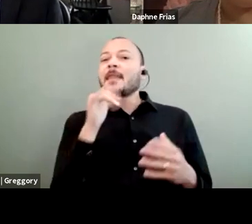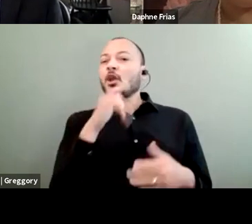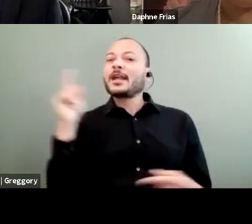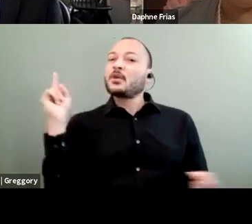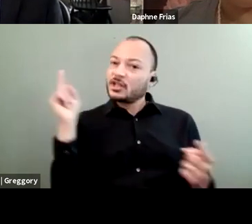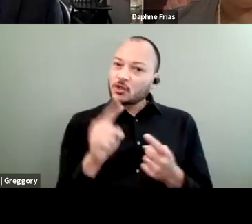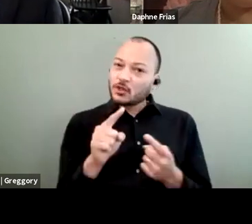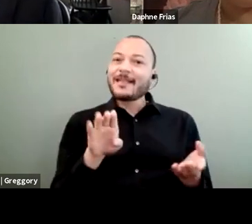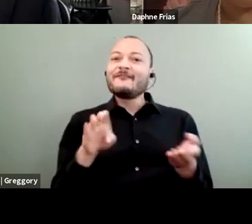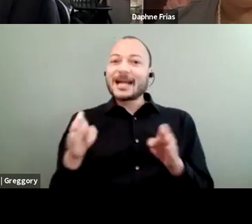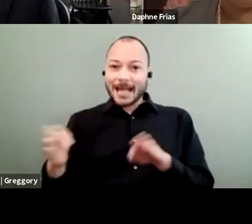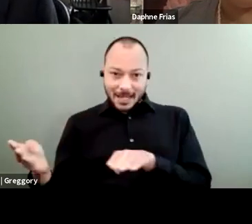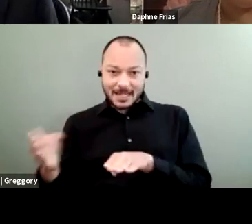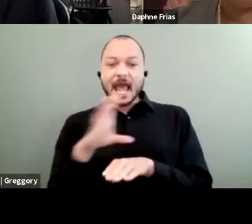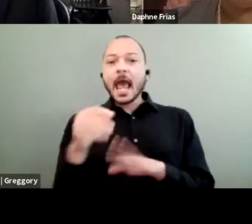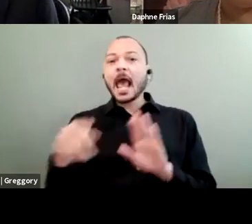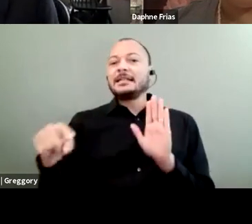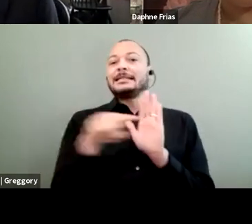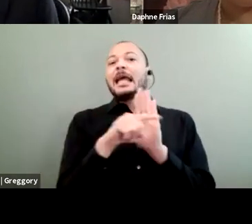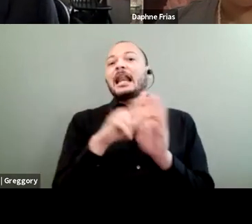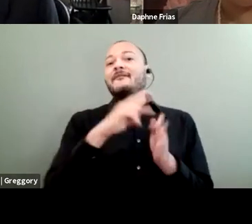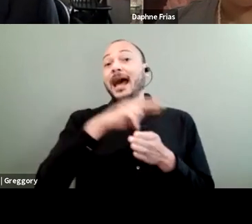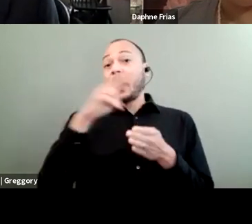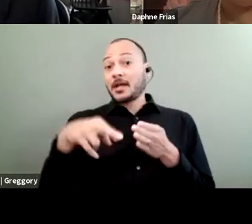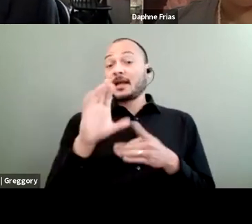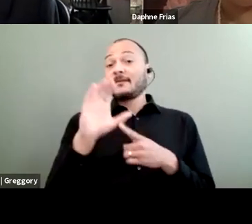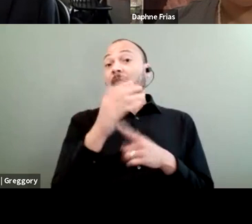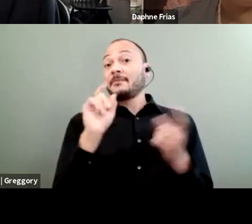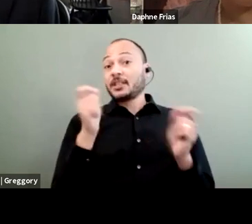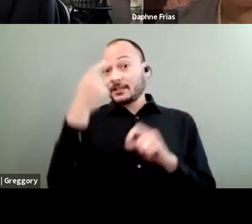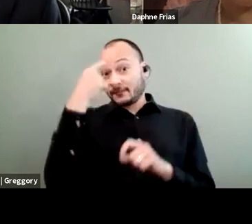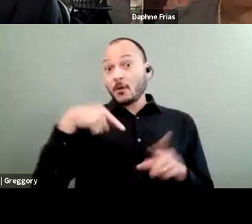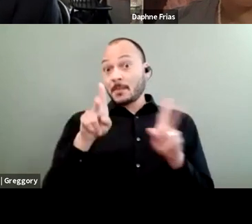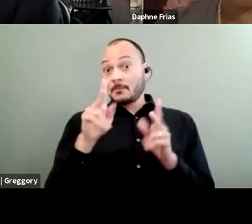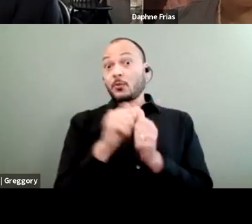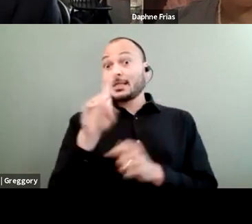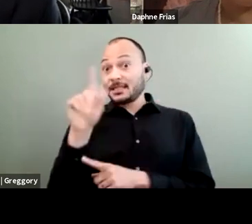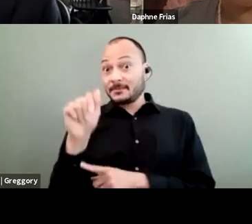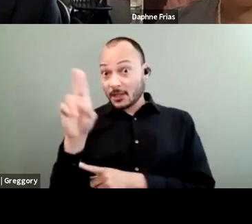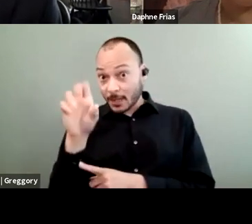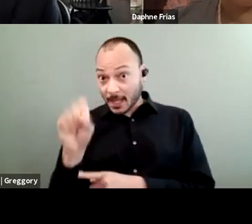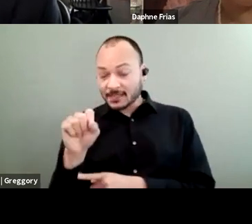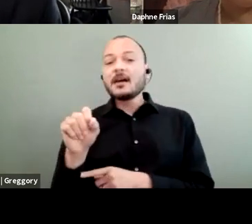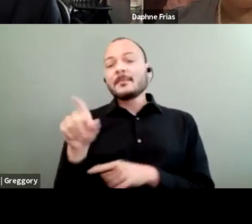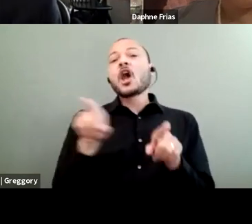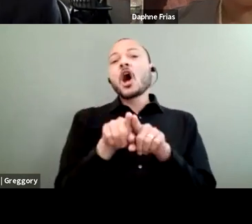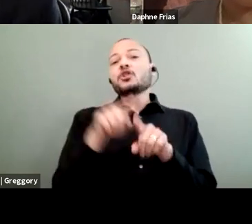and negative outcomes of climate change for people with disabilities in the US, but for marginalized people all around the globe.